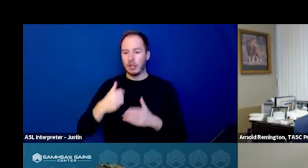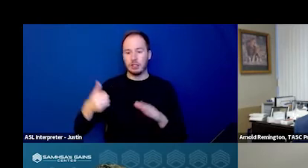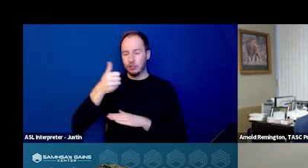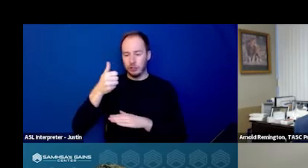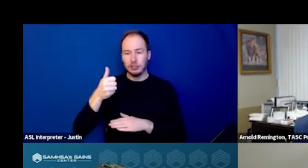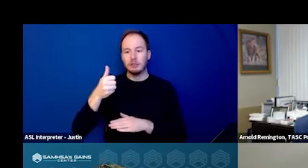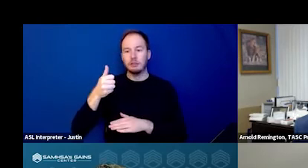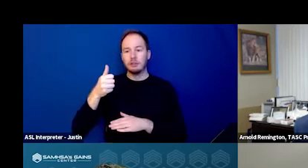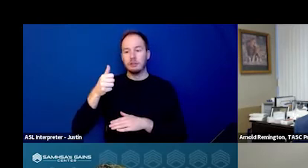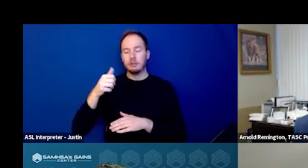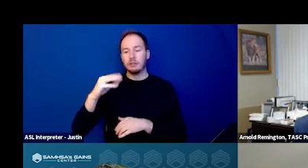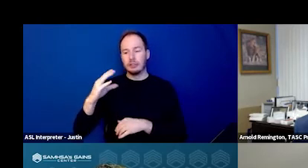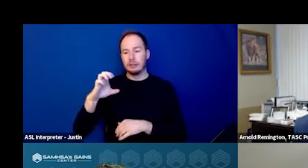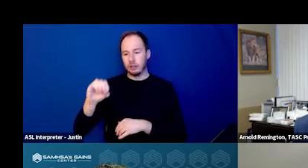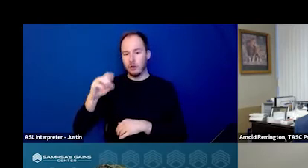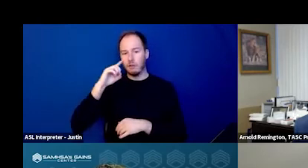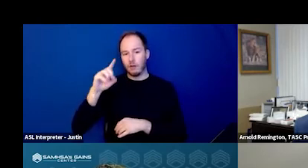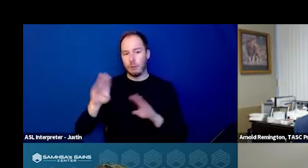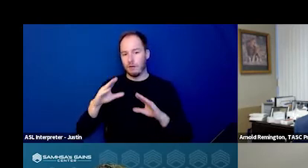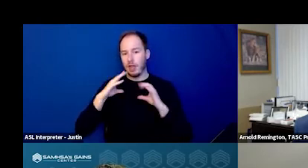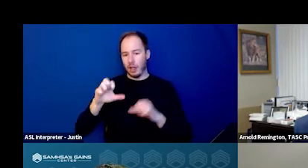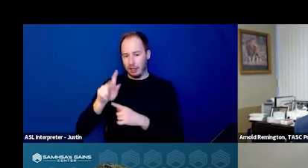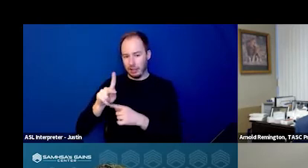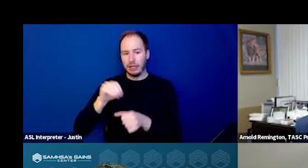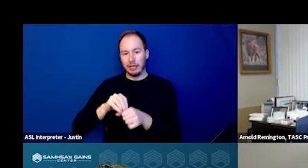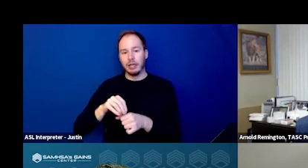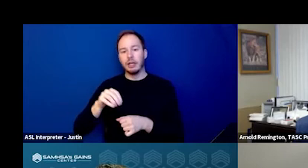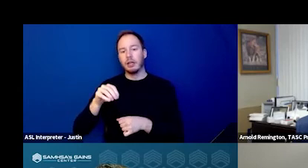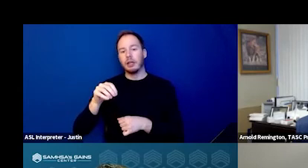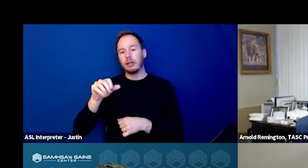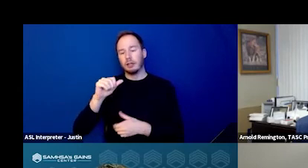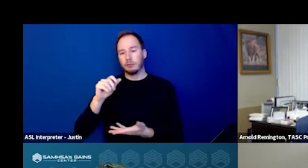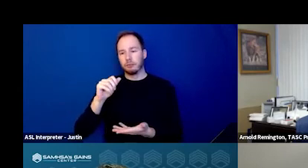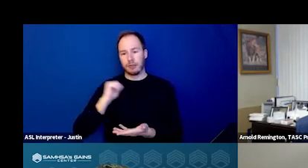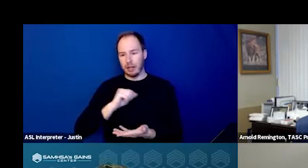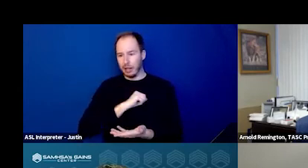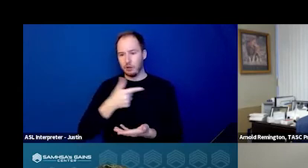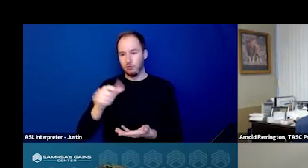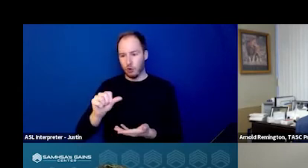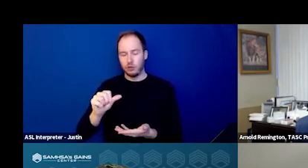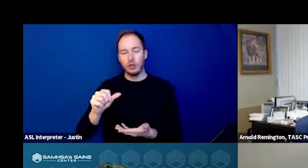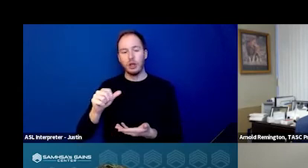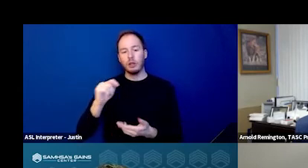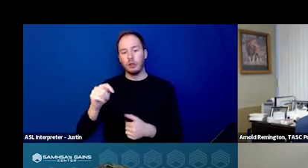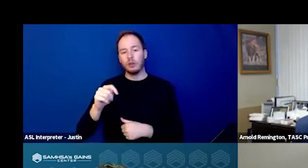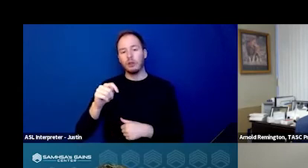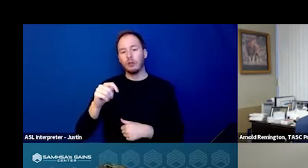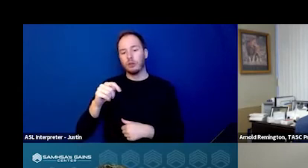for Behavioral Health Link out of Atlanta, Georgia. And I'm here to talk about the Georgia Crisis and Access Line.